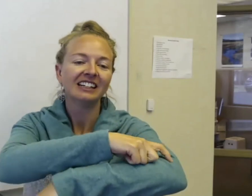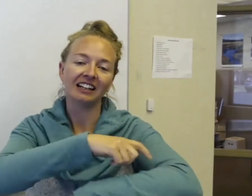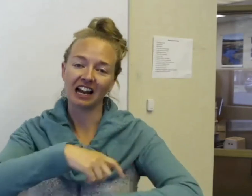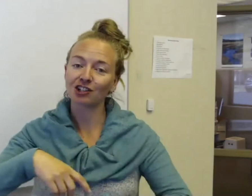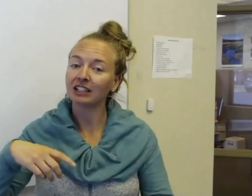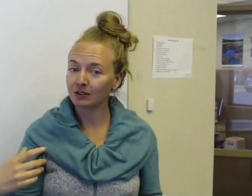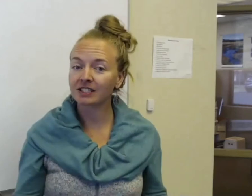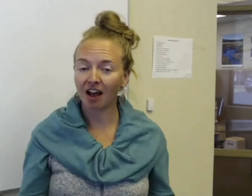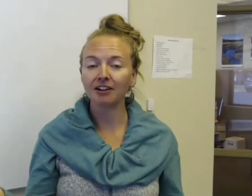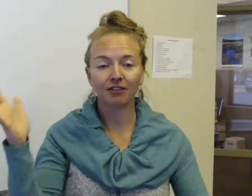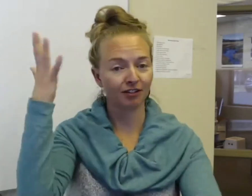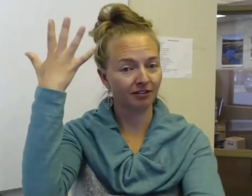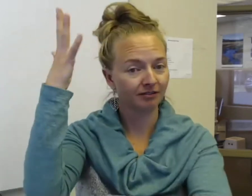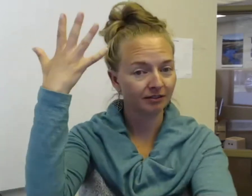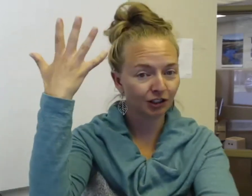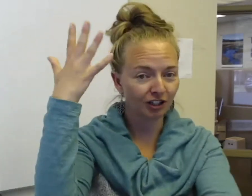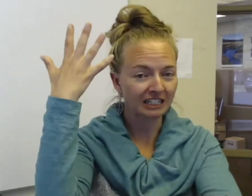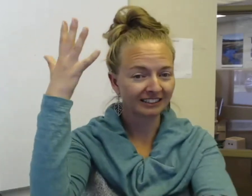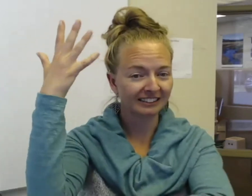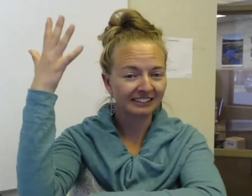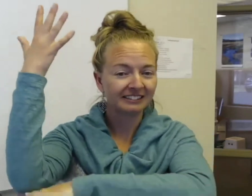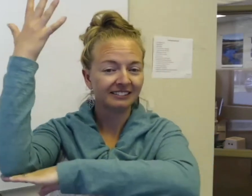You actually use the sign for tree. It's like you have to advise it again for tree.